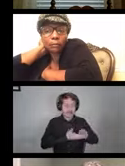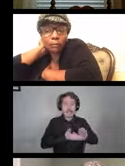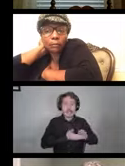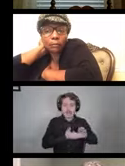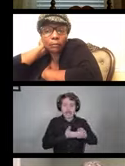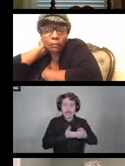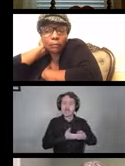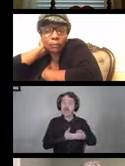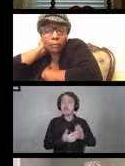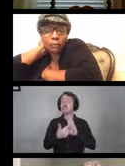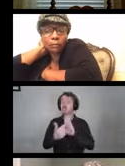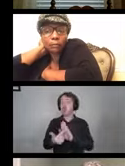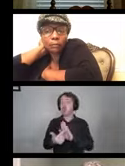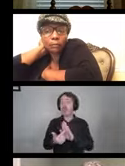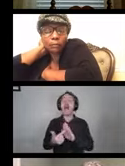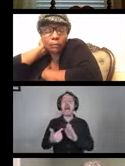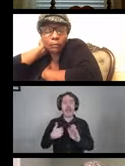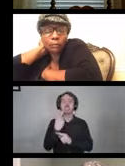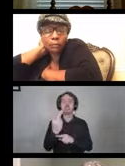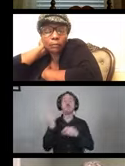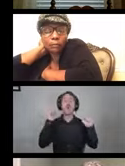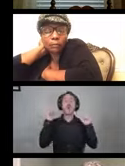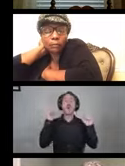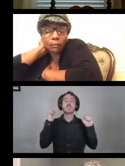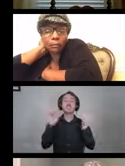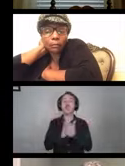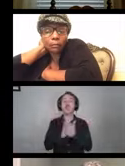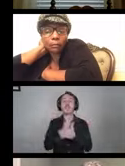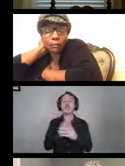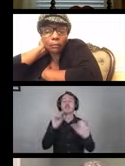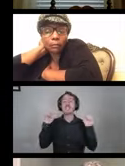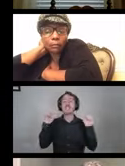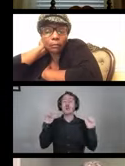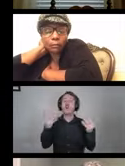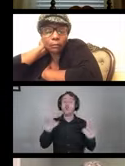He says I get two wash cloths or paper towels wet with some antibacterial soap